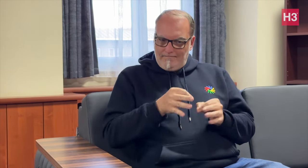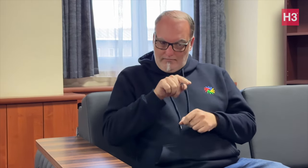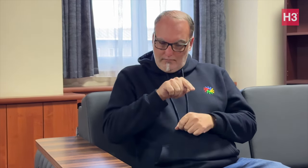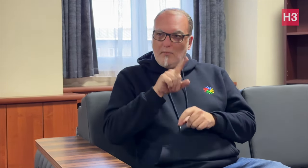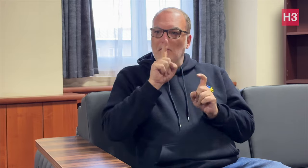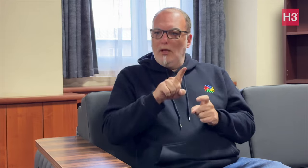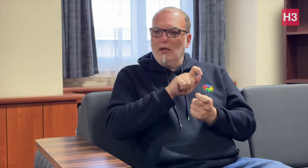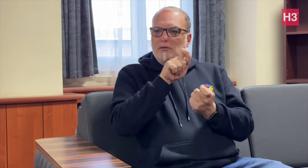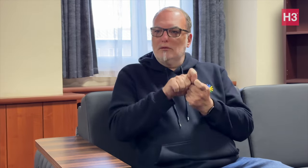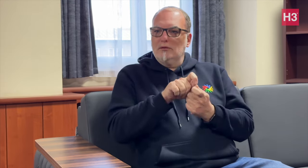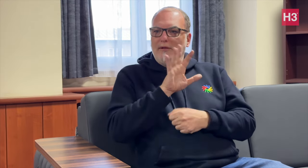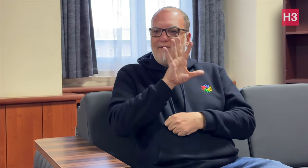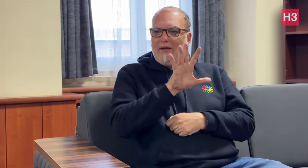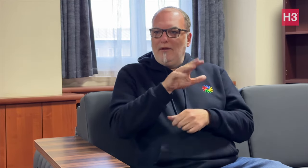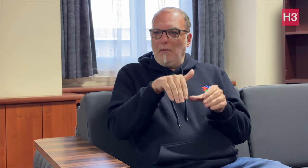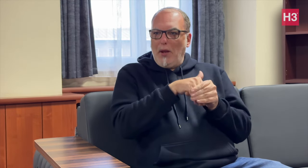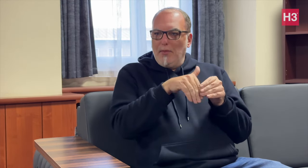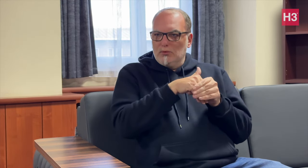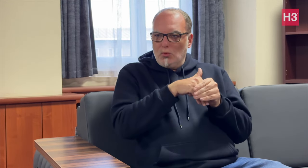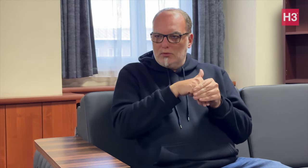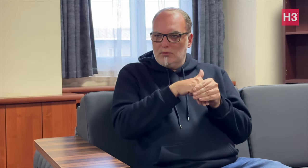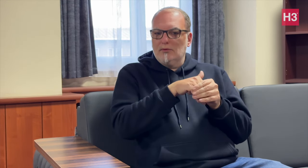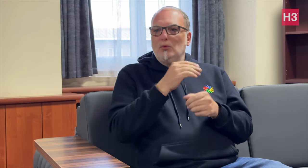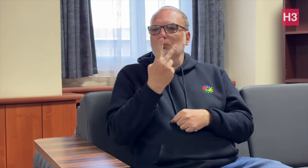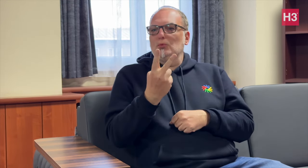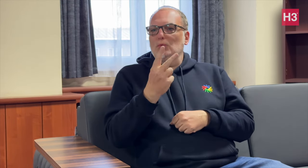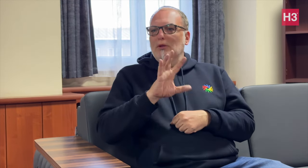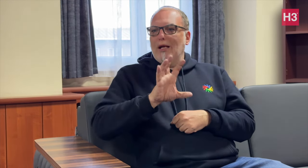and 2 continents. The slopestyle event had less than 5 countries,